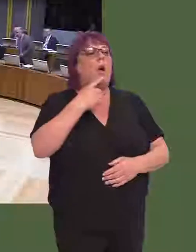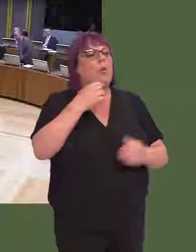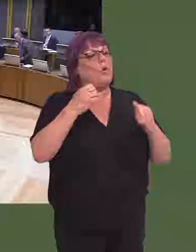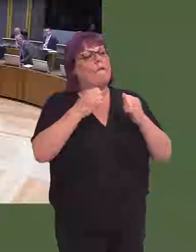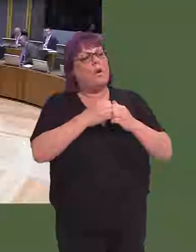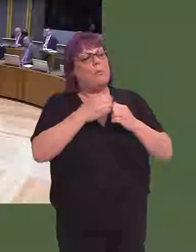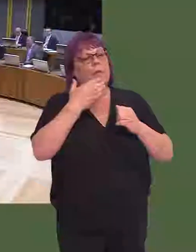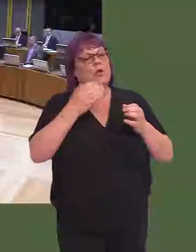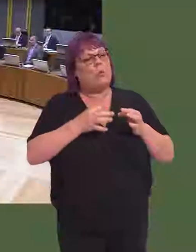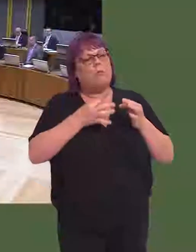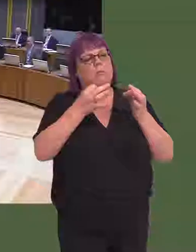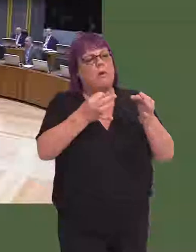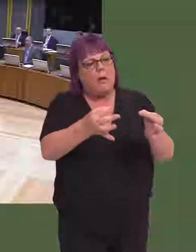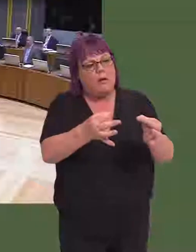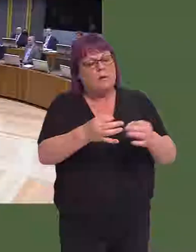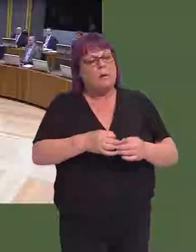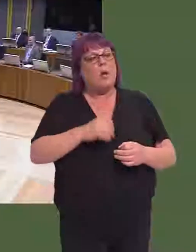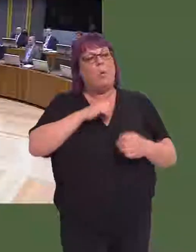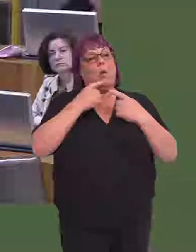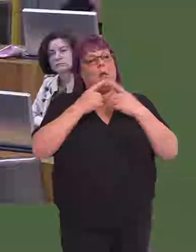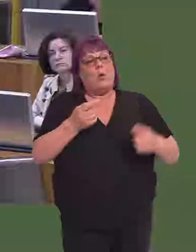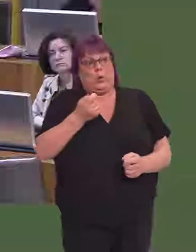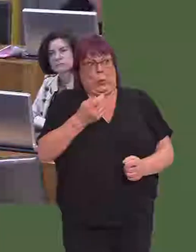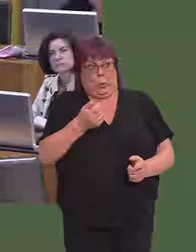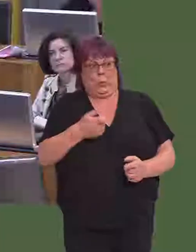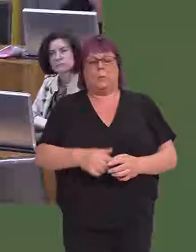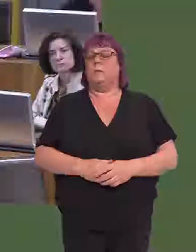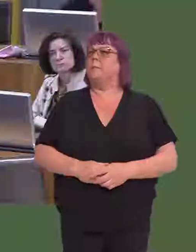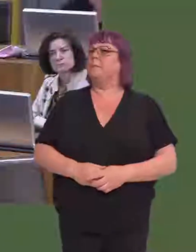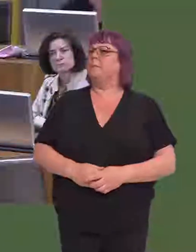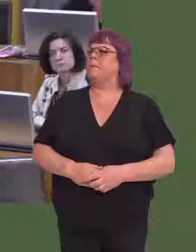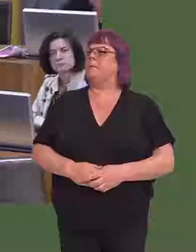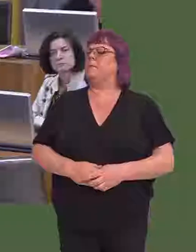Carwyn Jones AM: I can confirm there is no delay to the process, and we want to make the announcement as soon as possible.